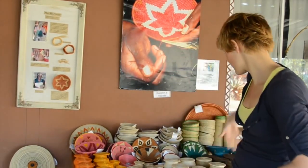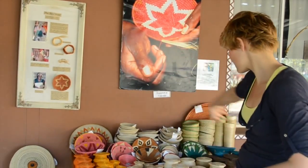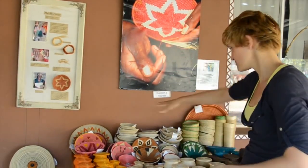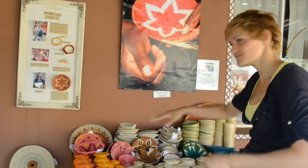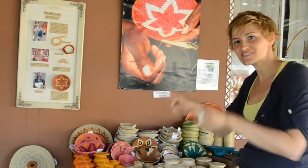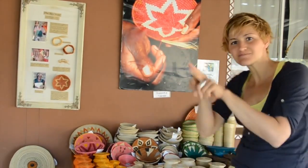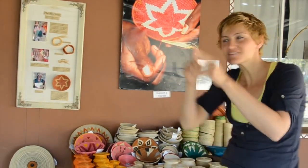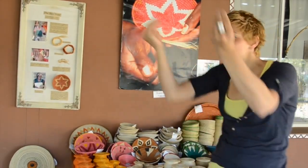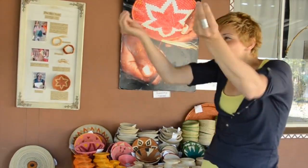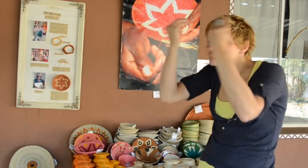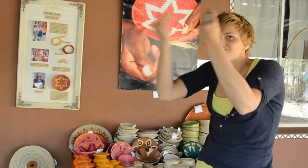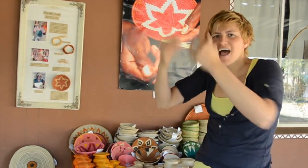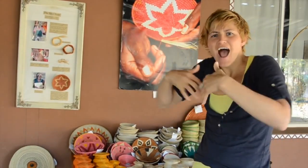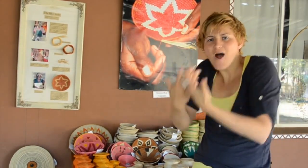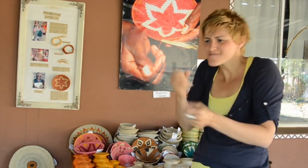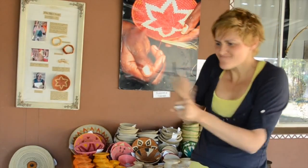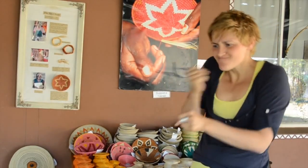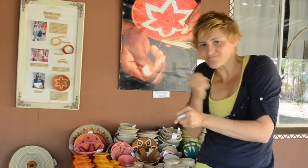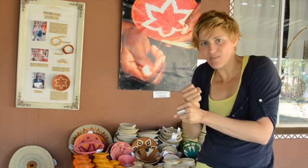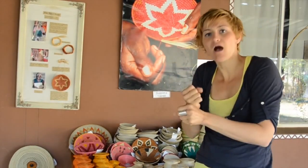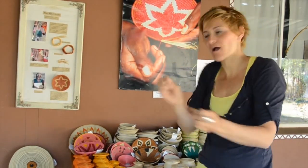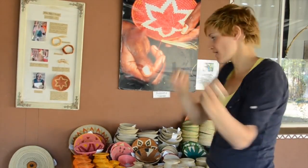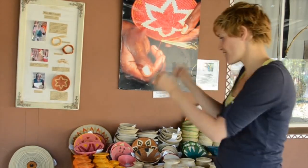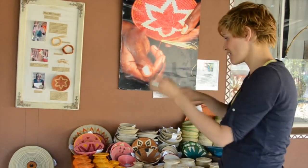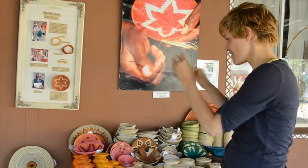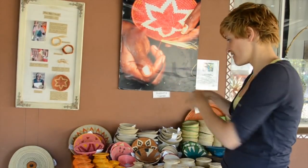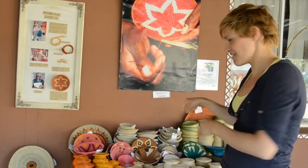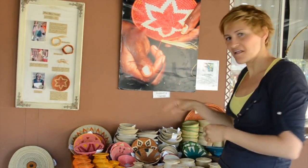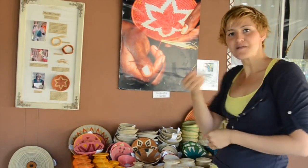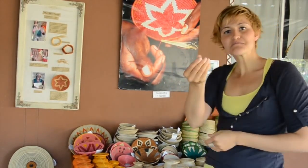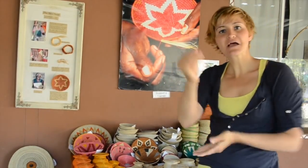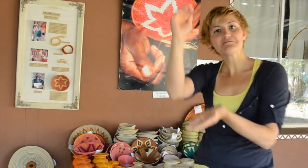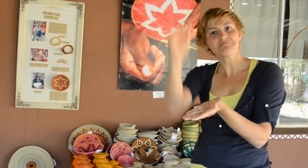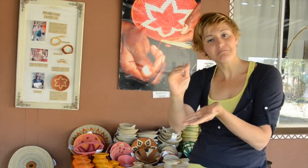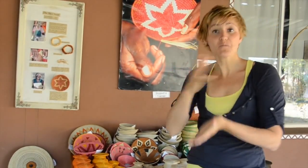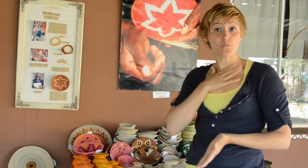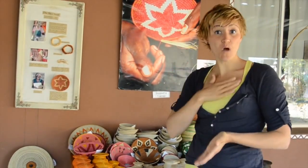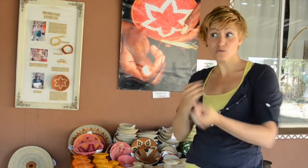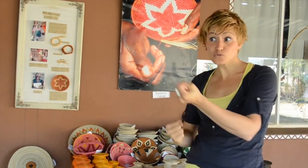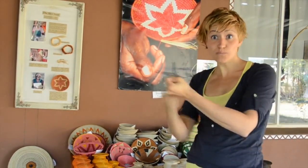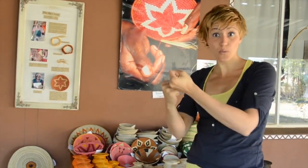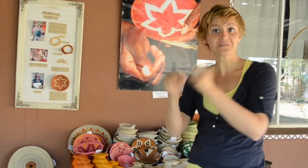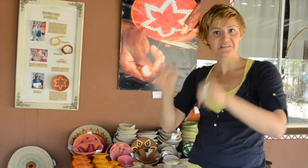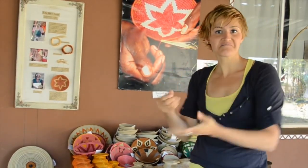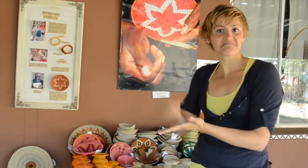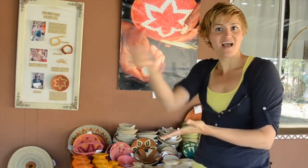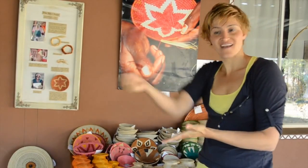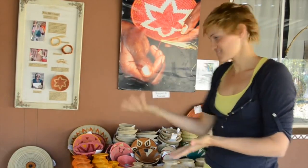products, the products are put out for sale at a cheaper price, to help support these